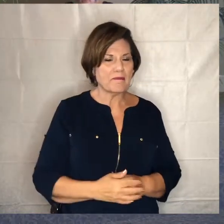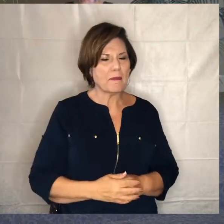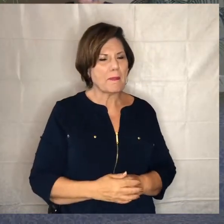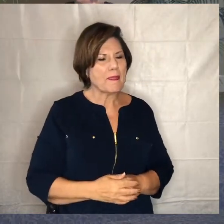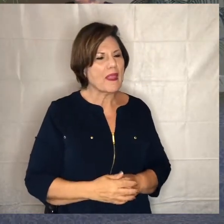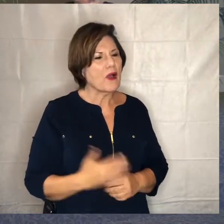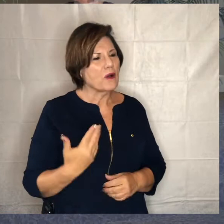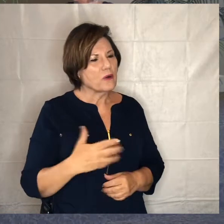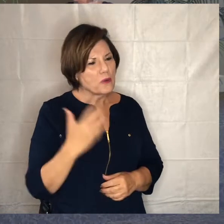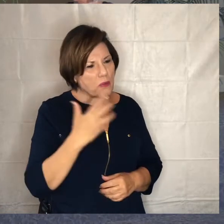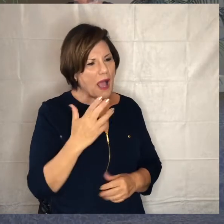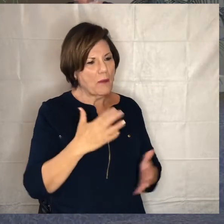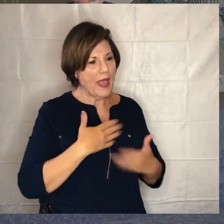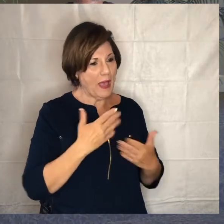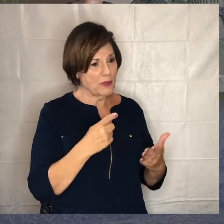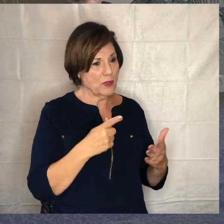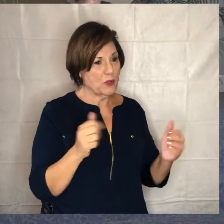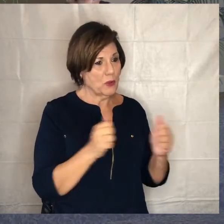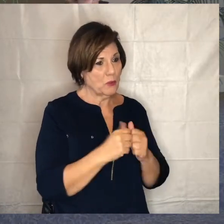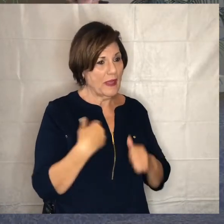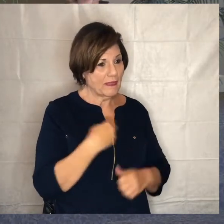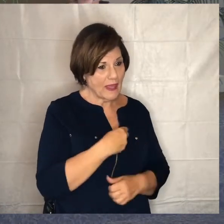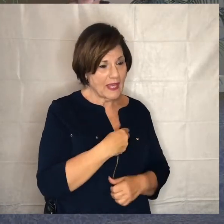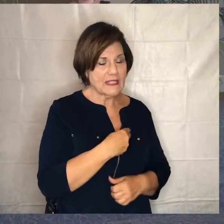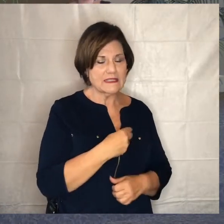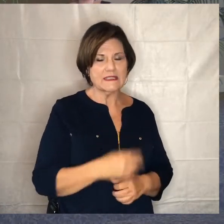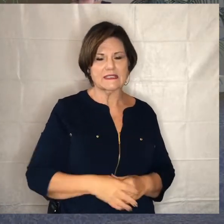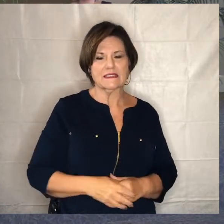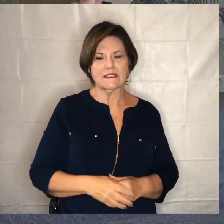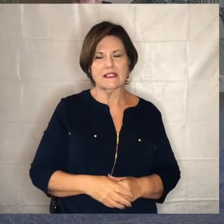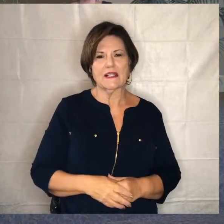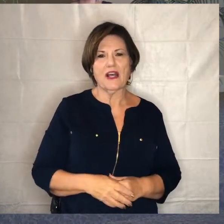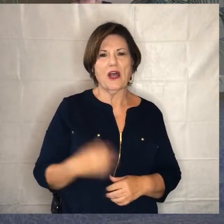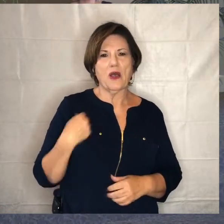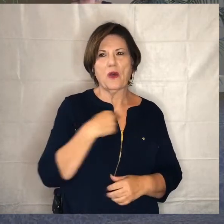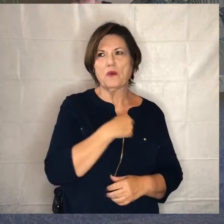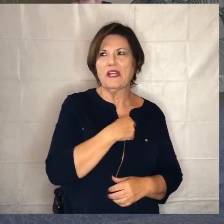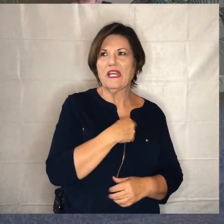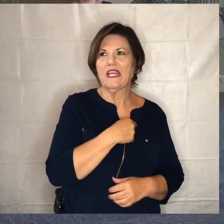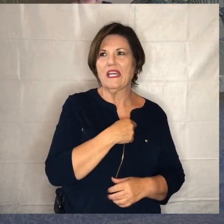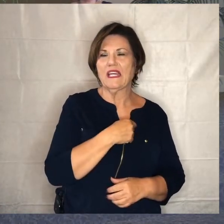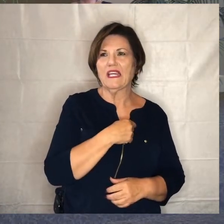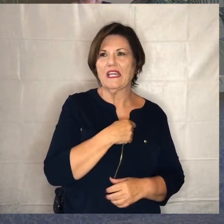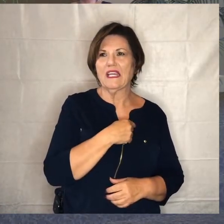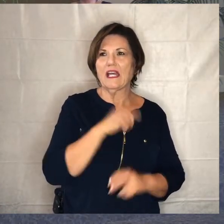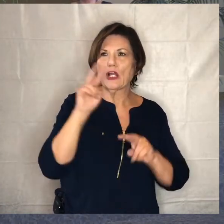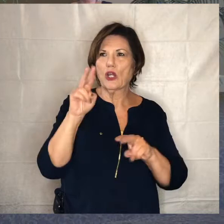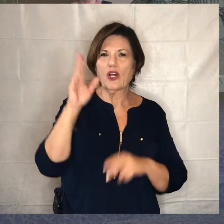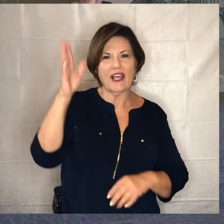you've been with us you know as we um look uh now ahead